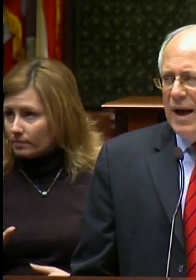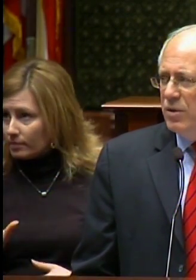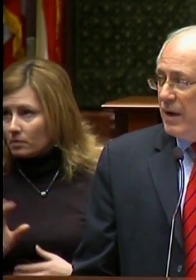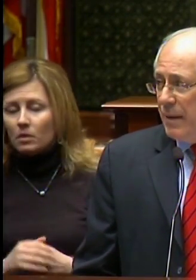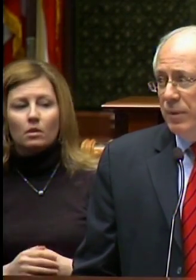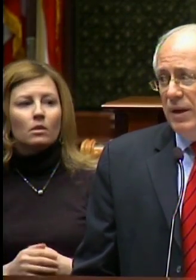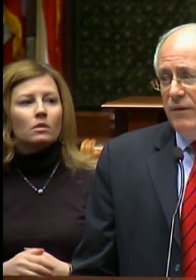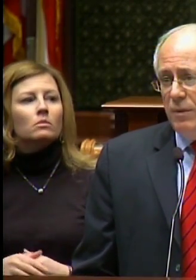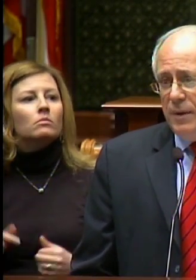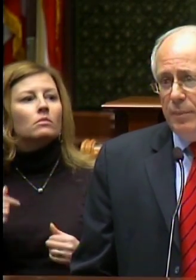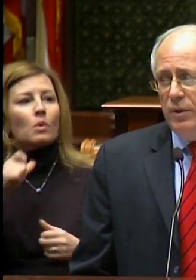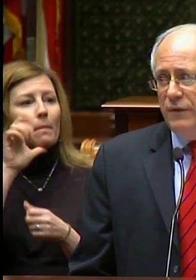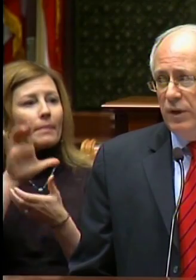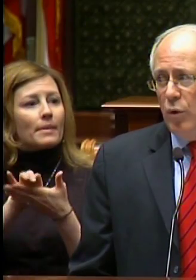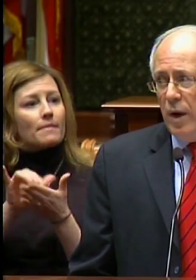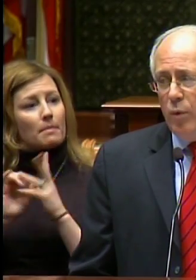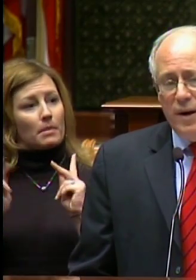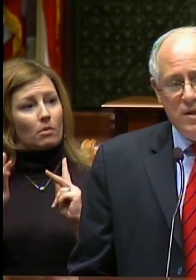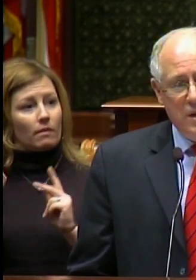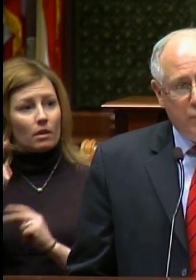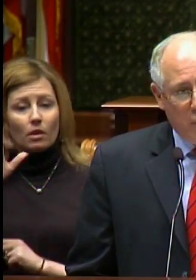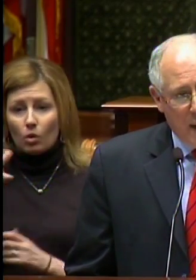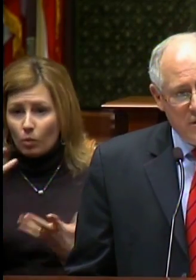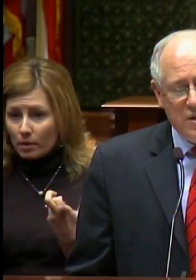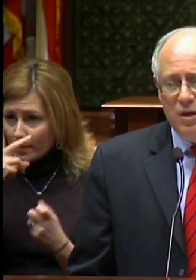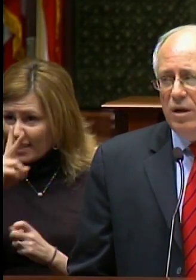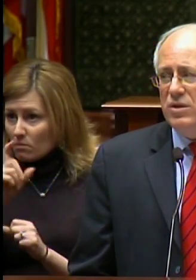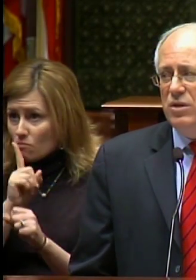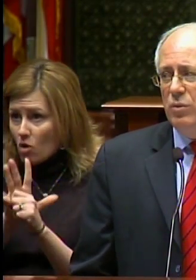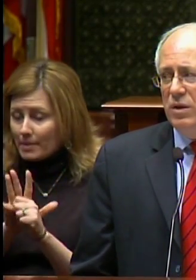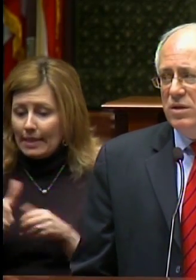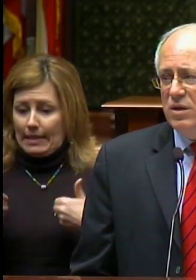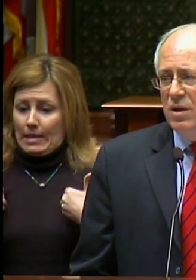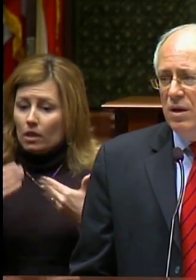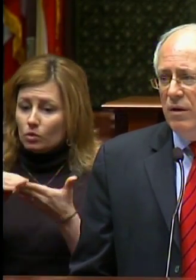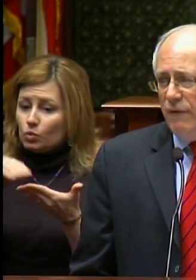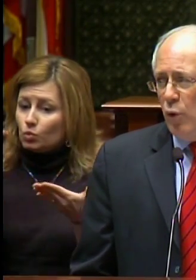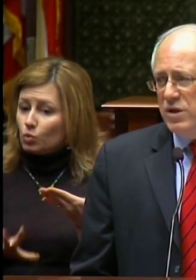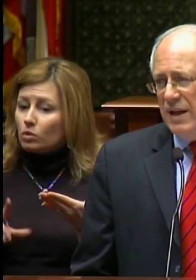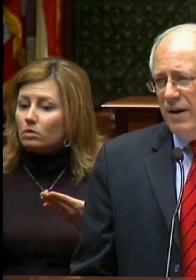I do not believe the people of Illinois want to see promising young students forced out